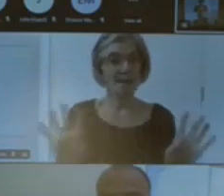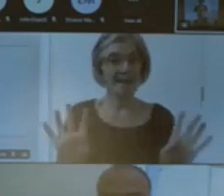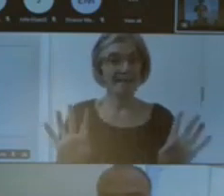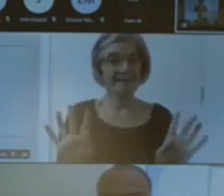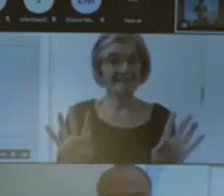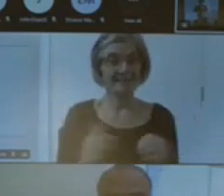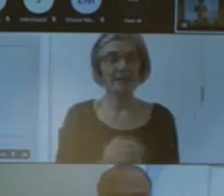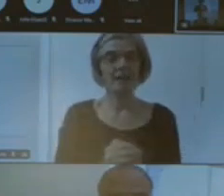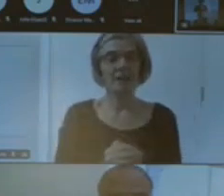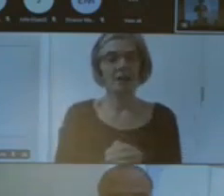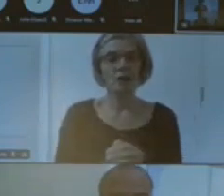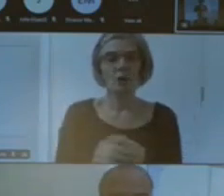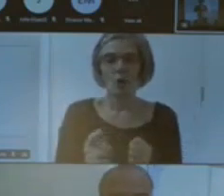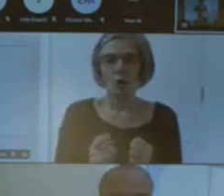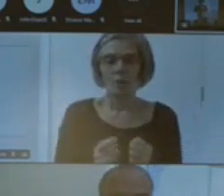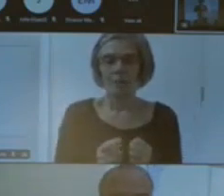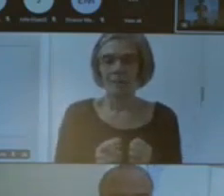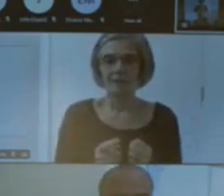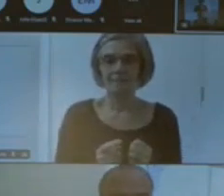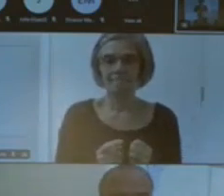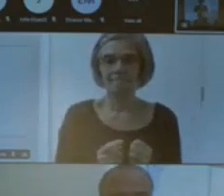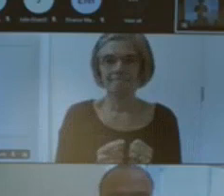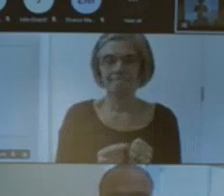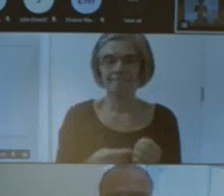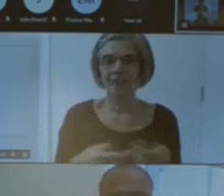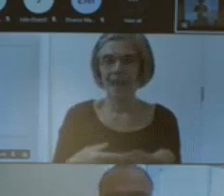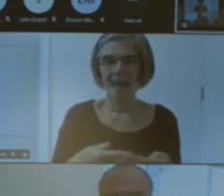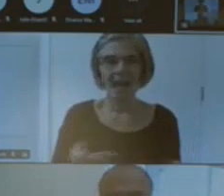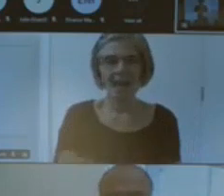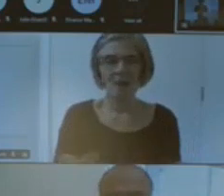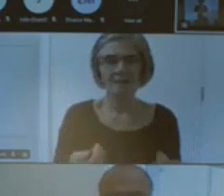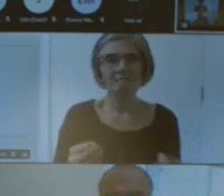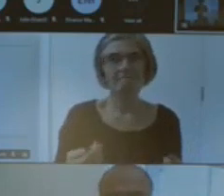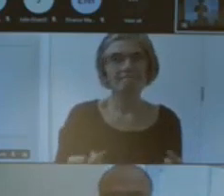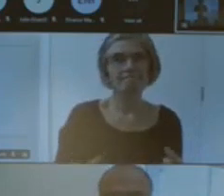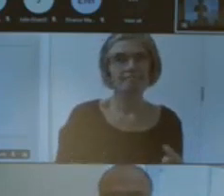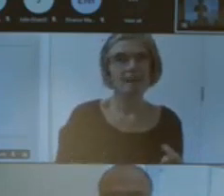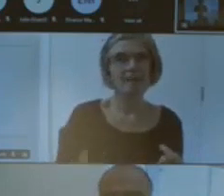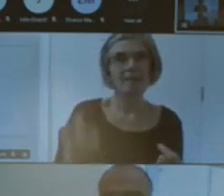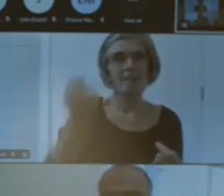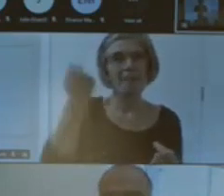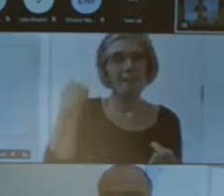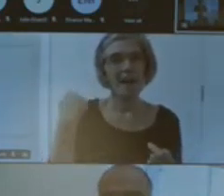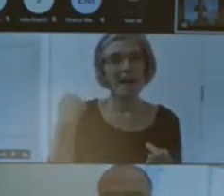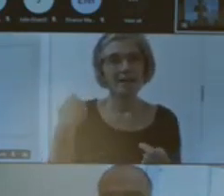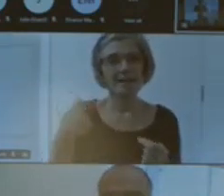at the community conversation that we had last August it was on an evening and it was all about